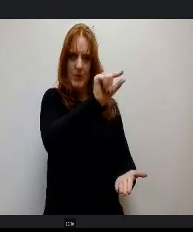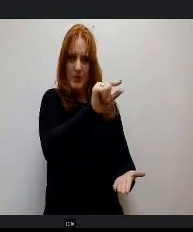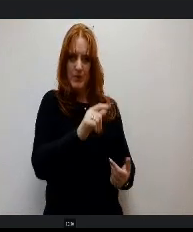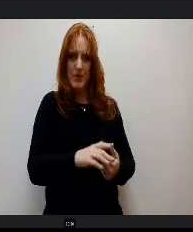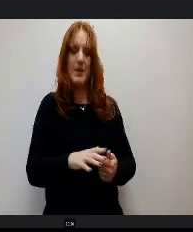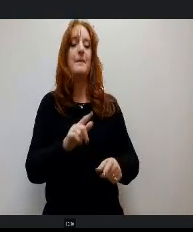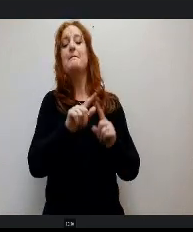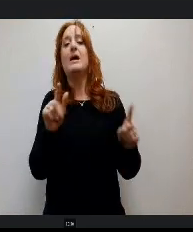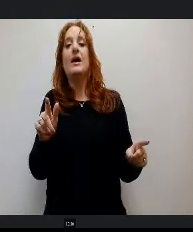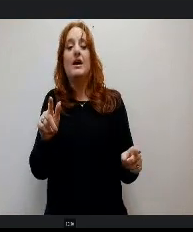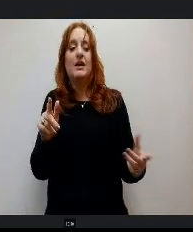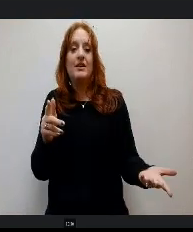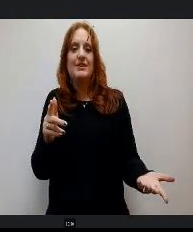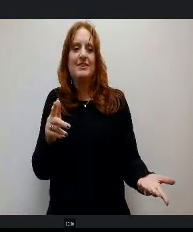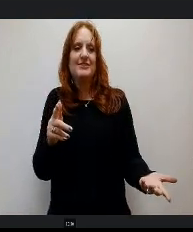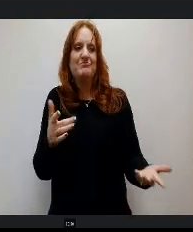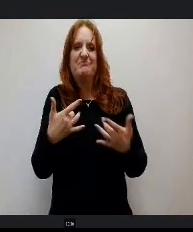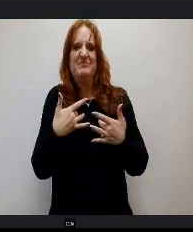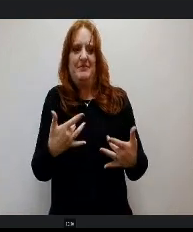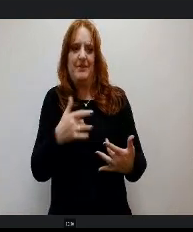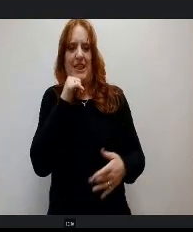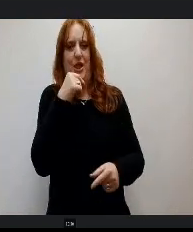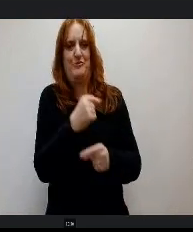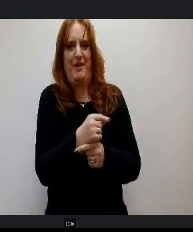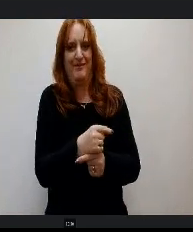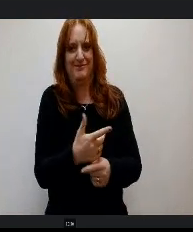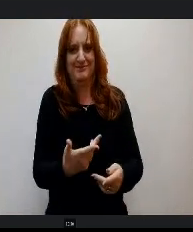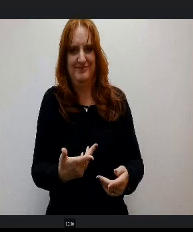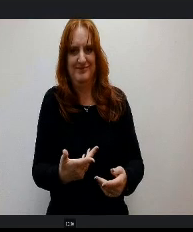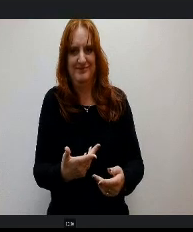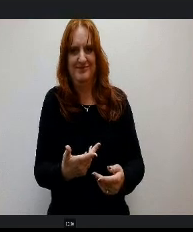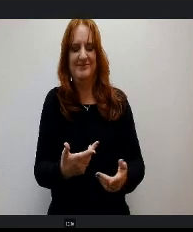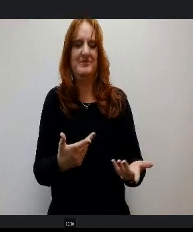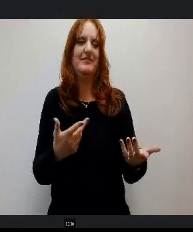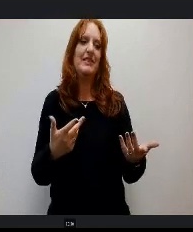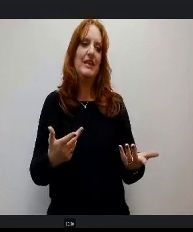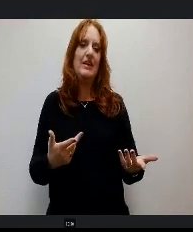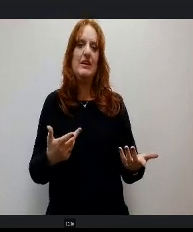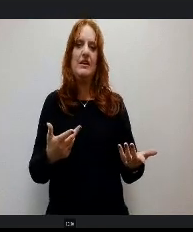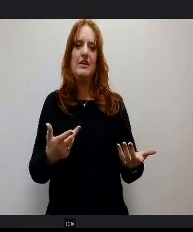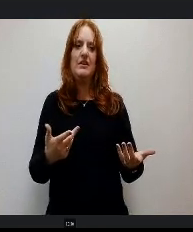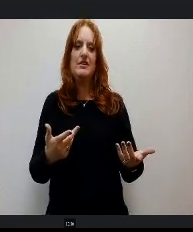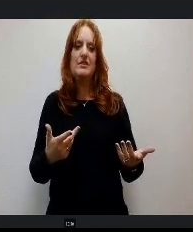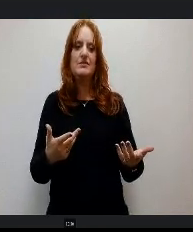don't usually get it right, it will be so the overall is not overspent.